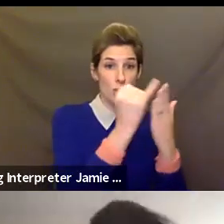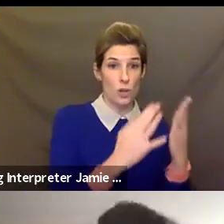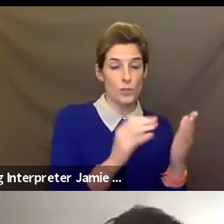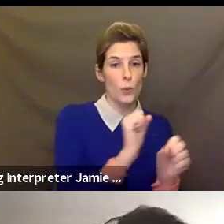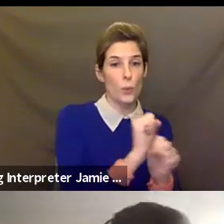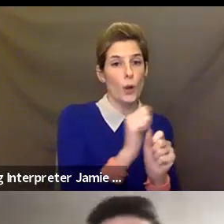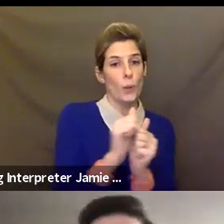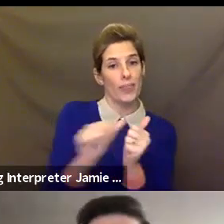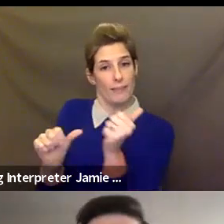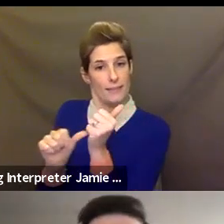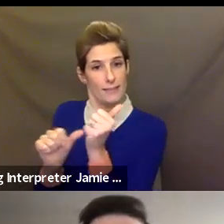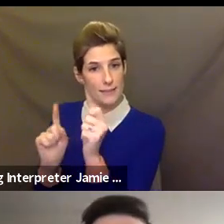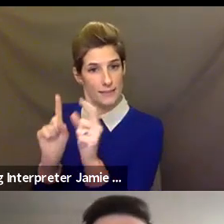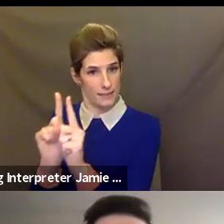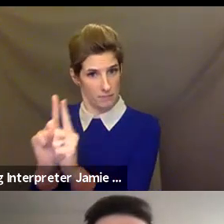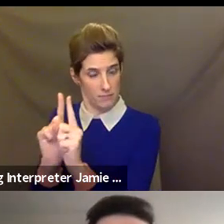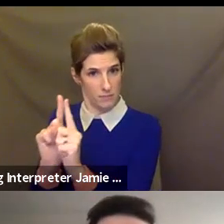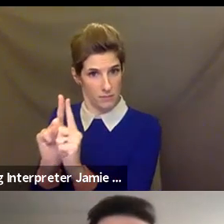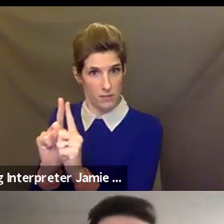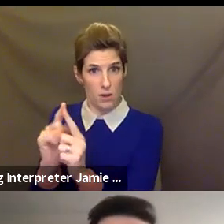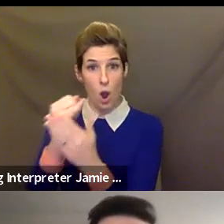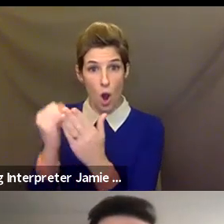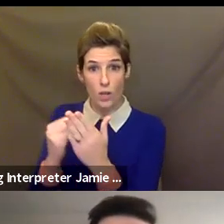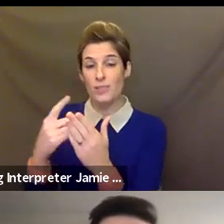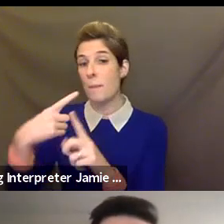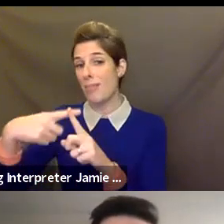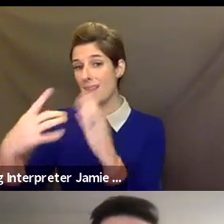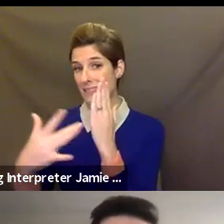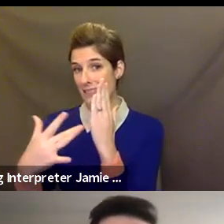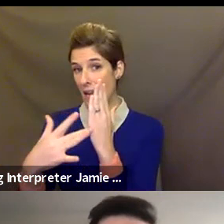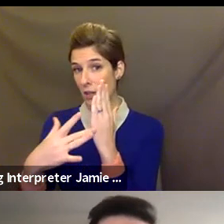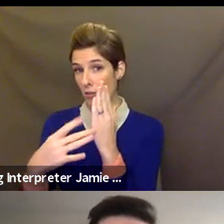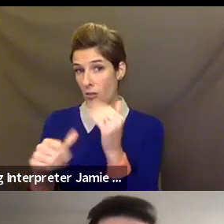arts assistant but also a technical assistant. And I will